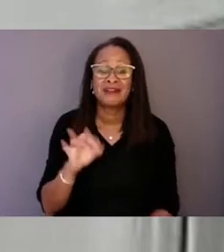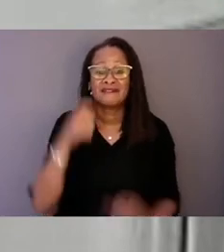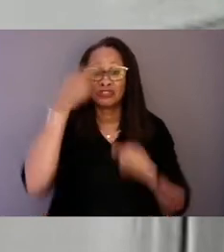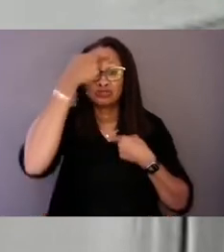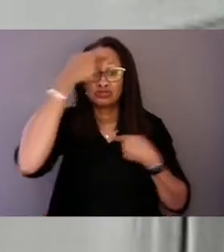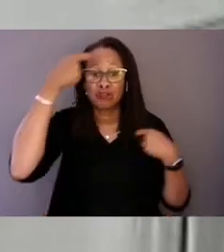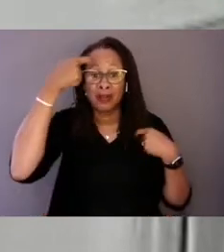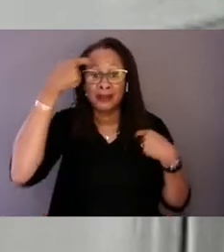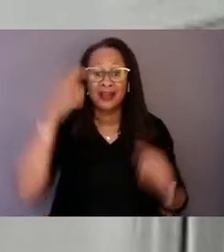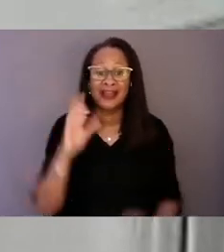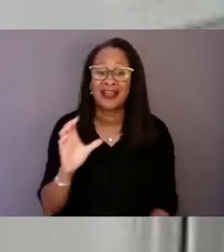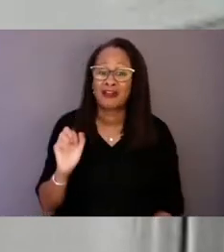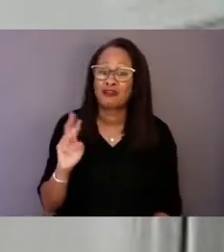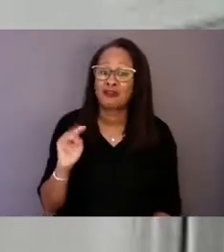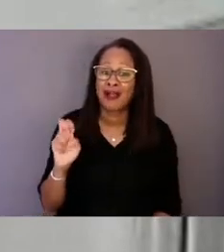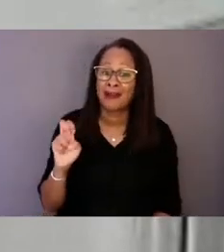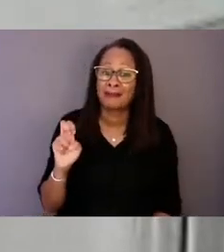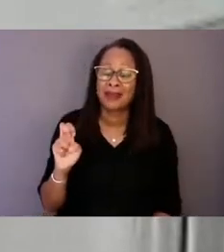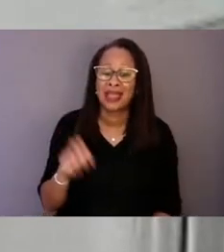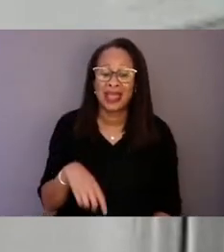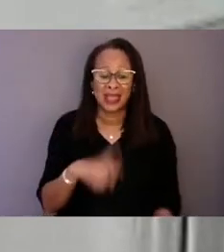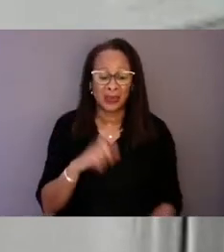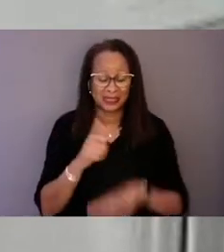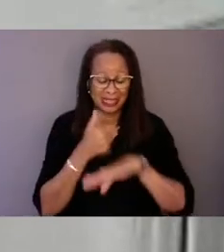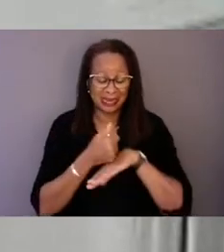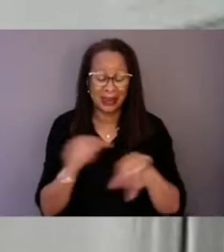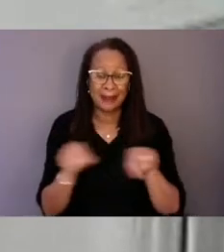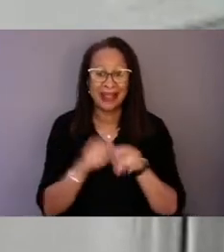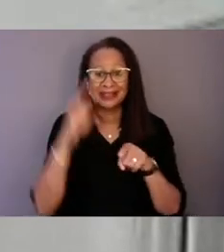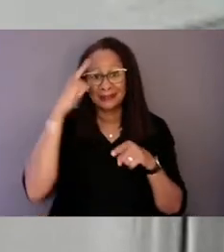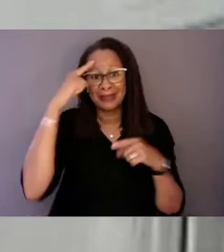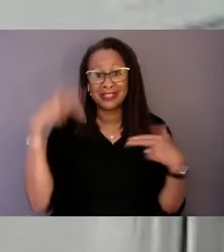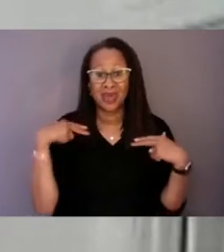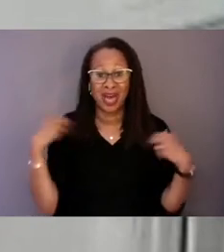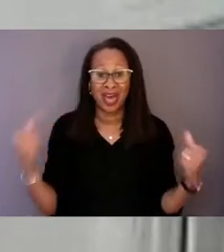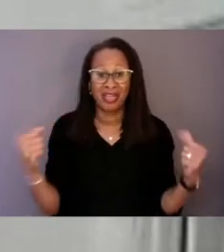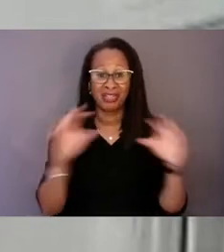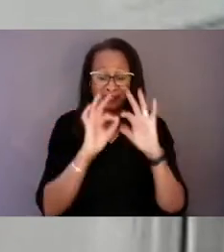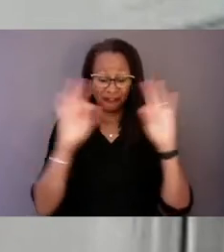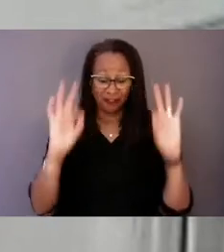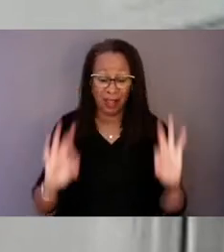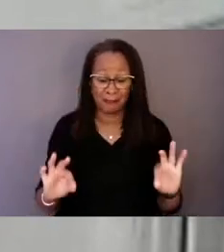and we're framing it in mental health, and I want us to take a pause.